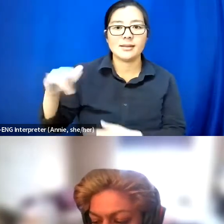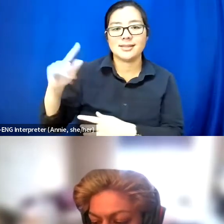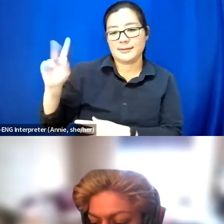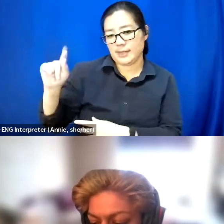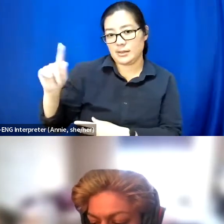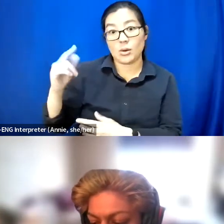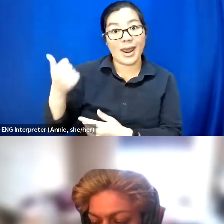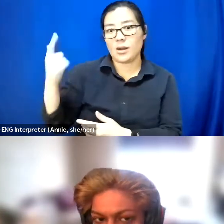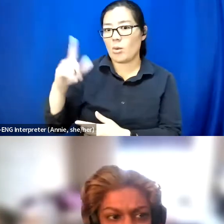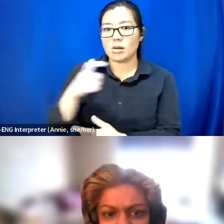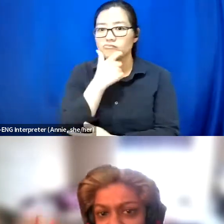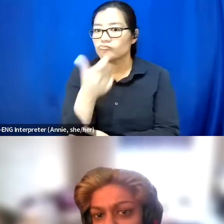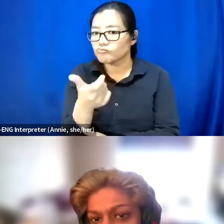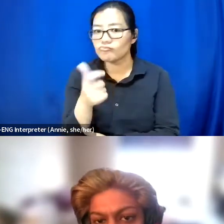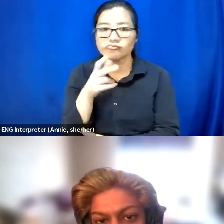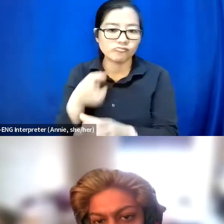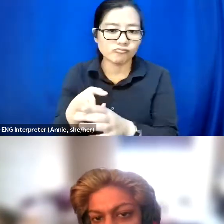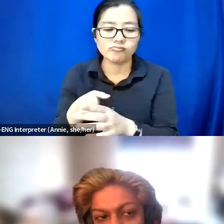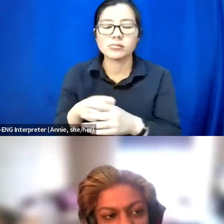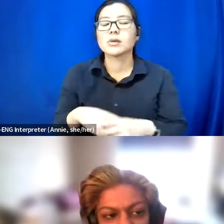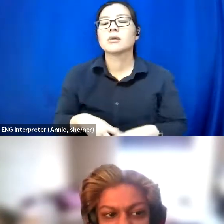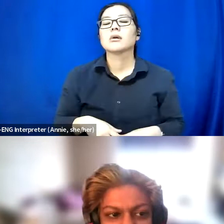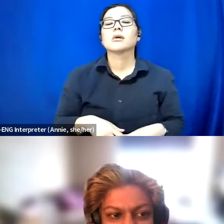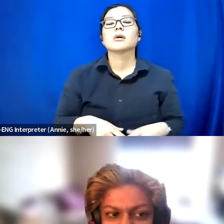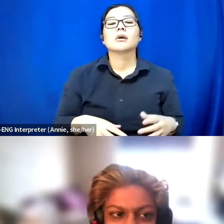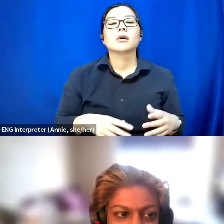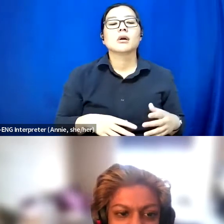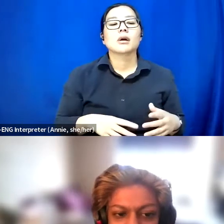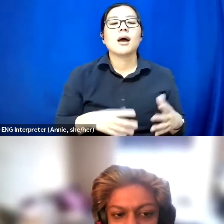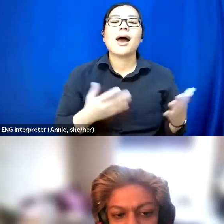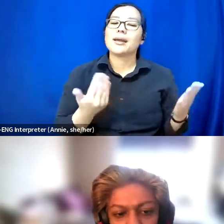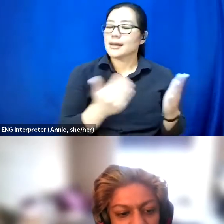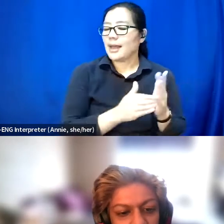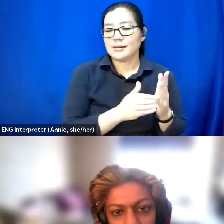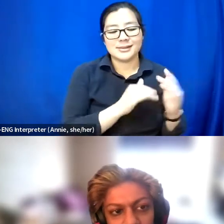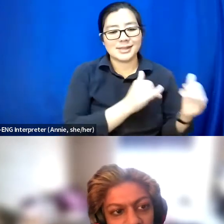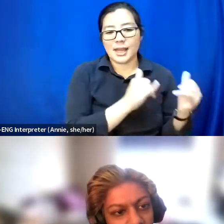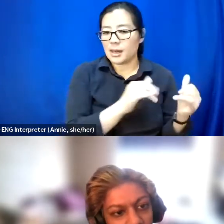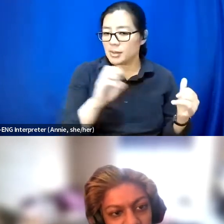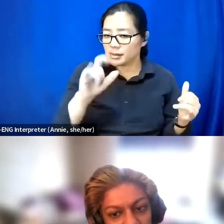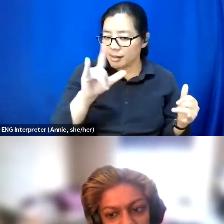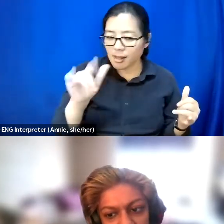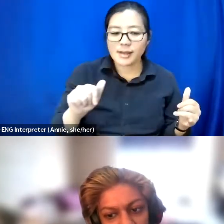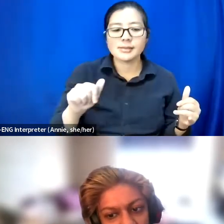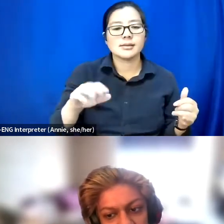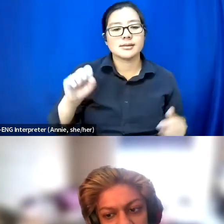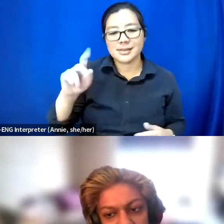And then to echo Sky and Eliza, just when you are building those IRL spaces,